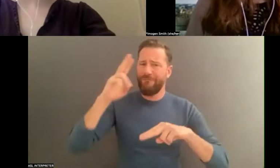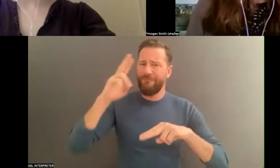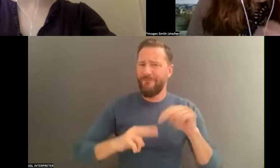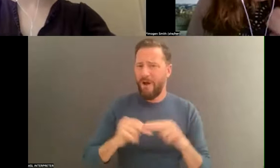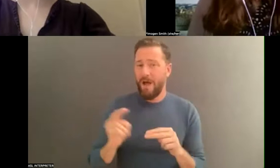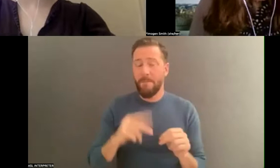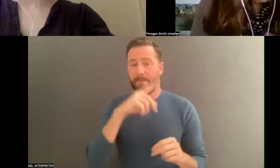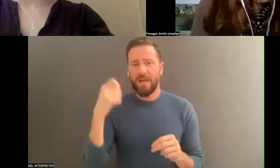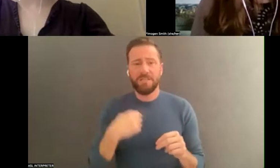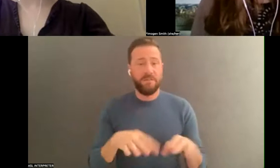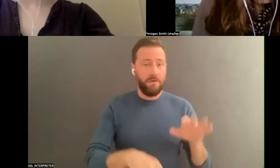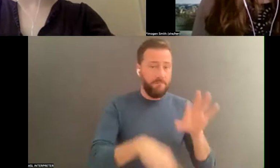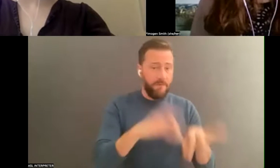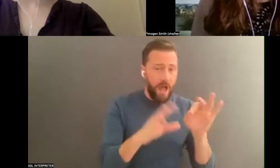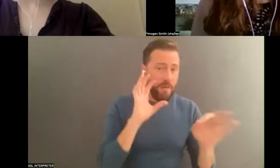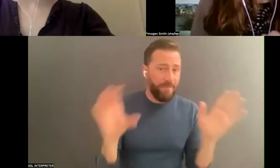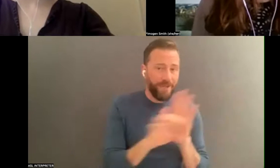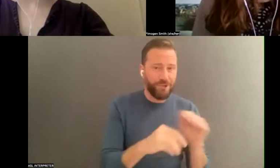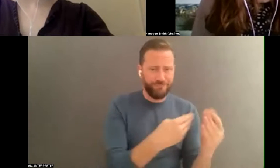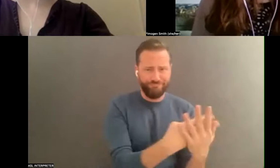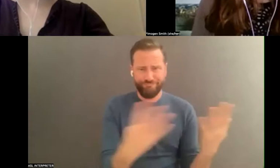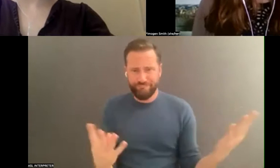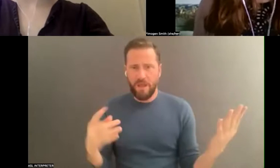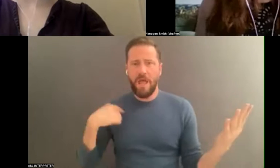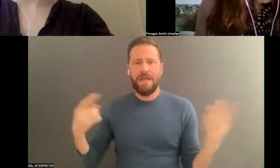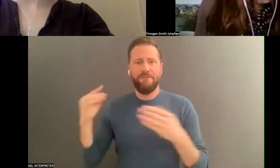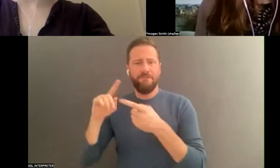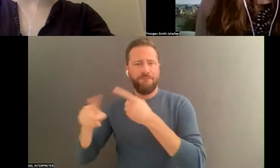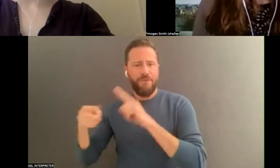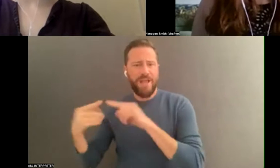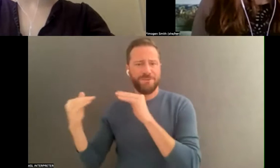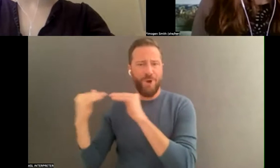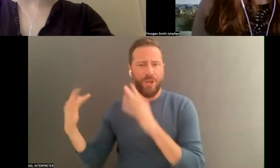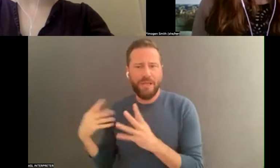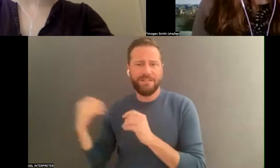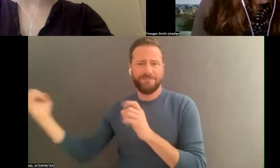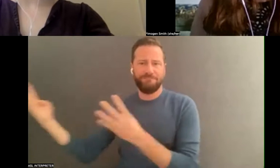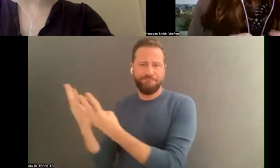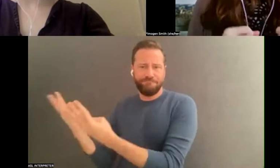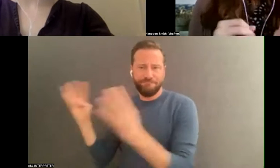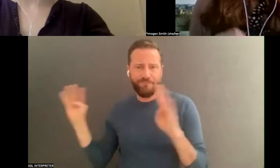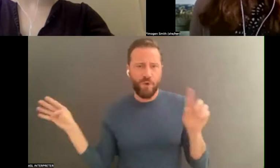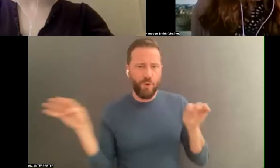time going through these things together so you can crowd-source that information. And you might want to